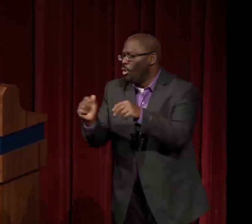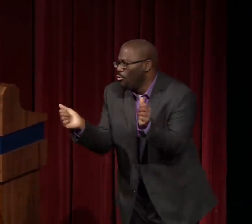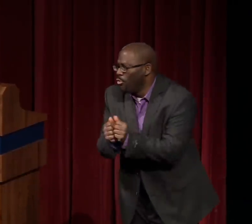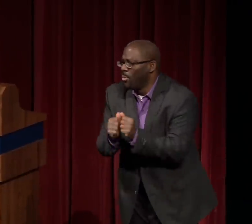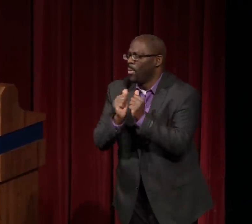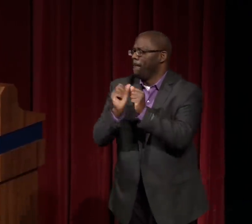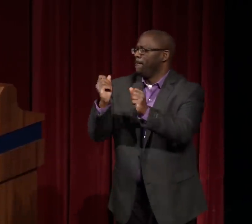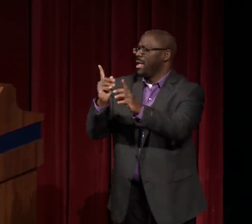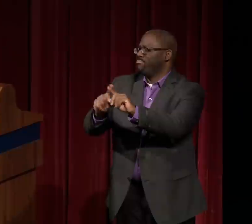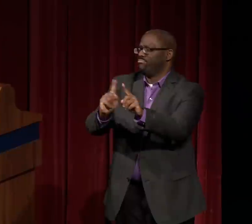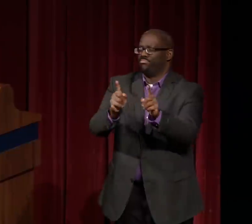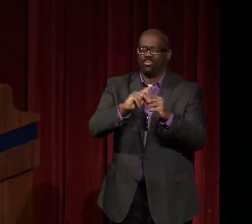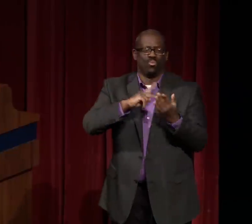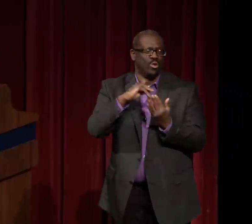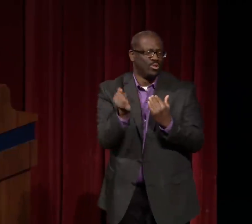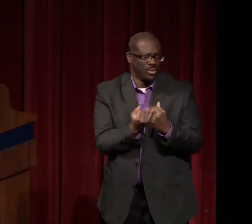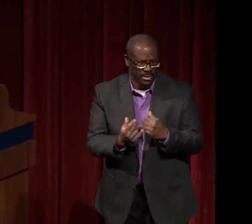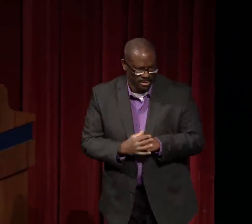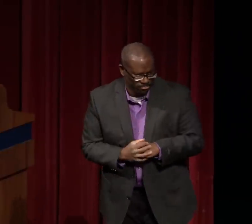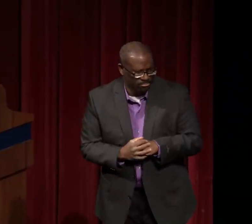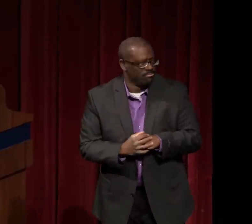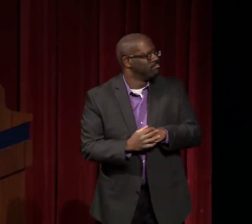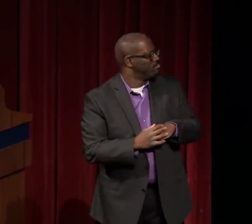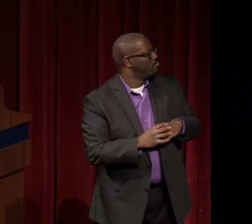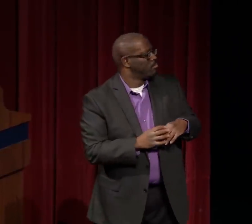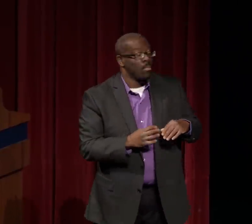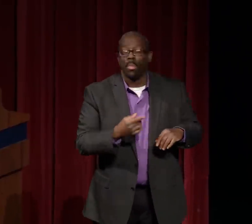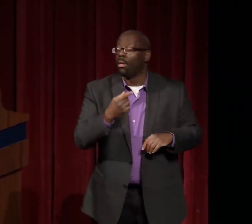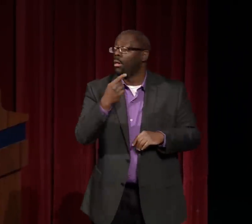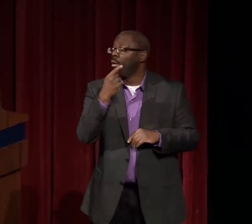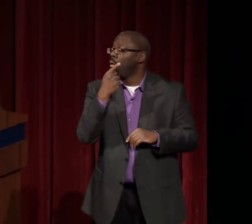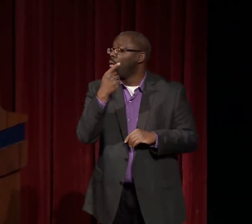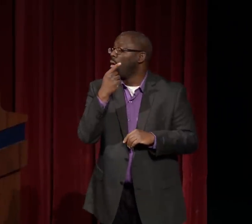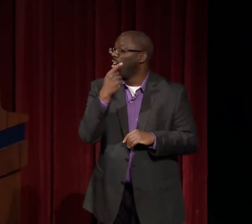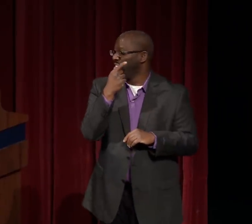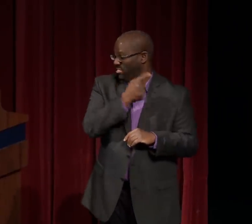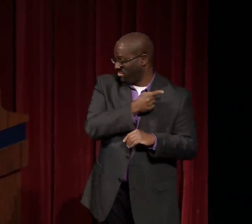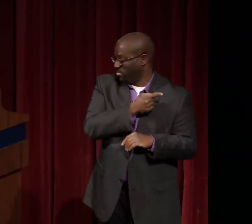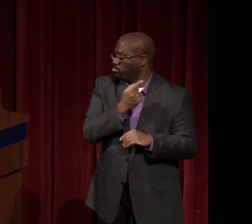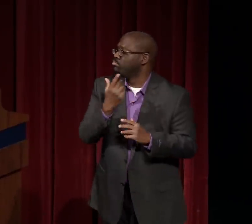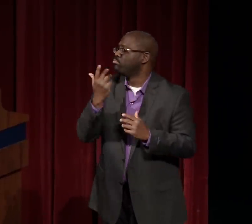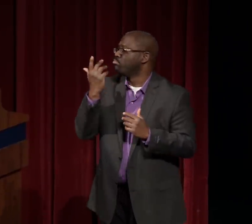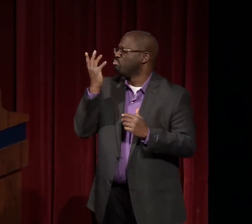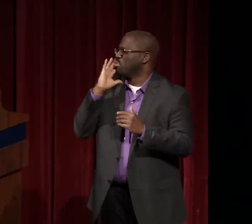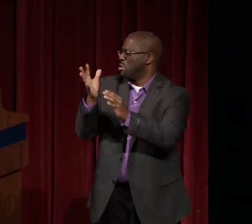Jan was very close with Nathie and she worked with her collaboratively on a number of different projects.